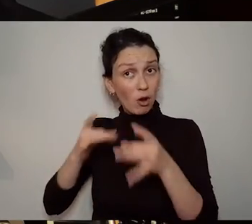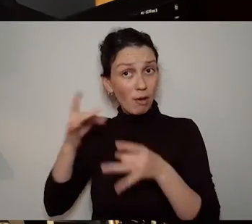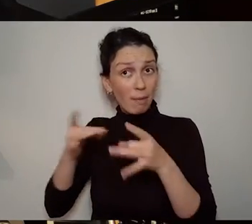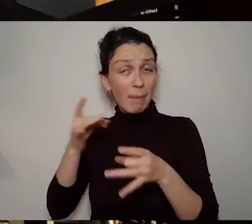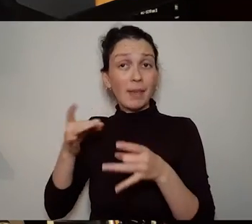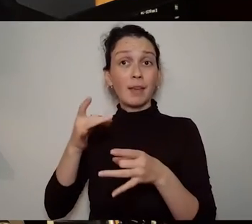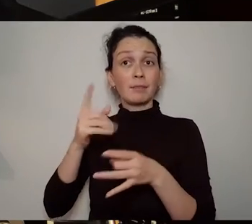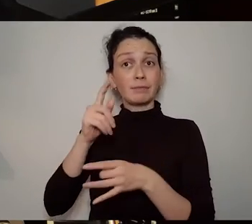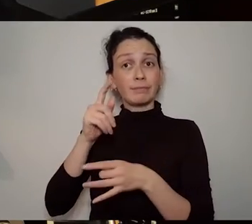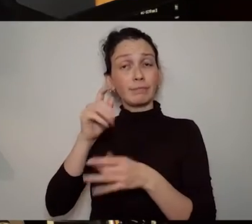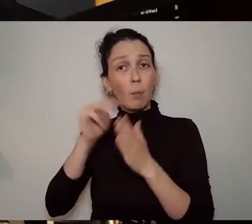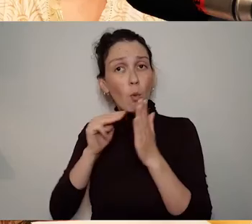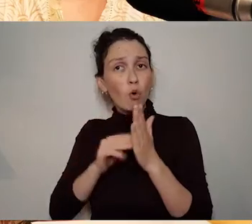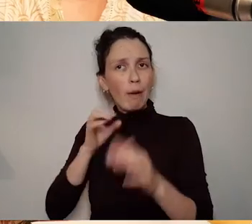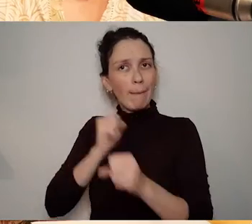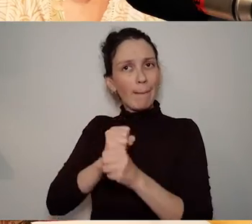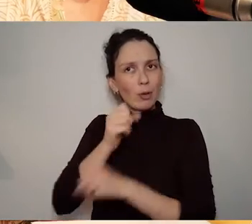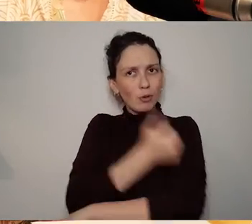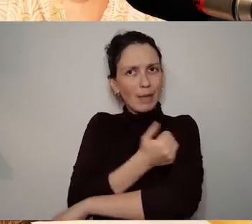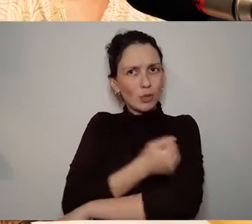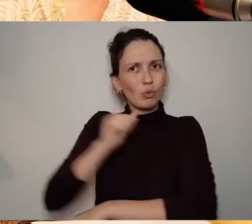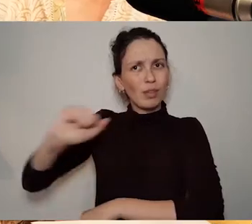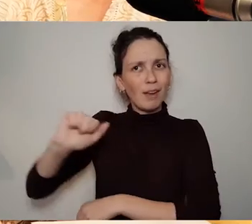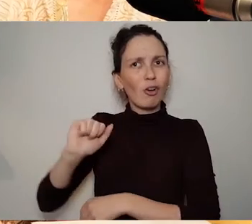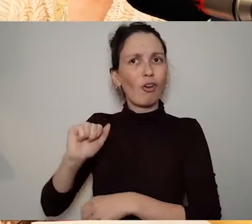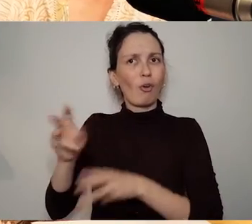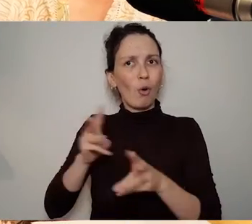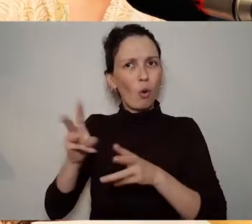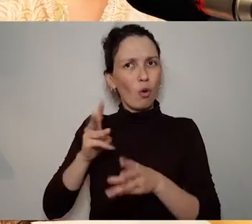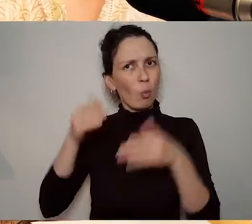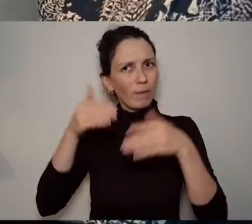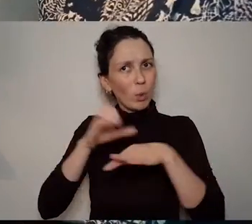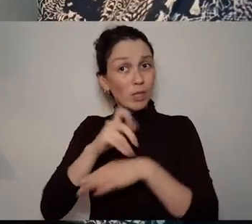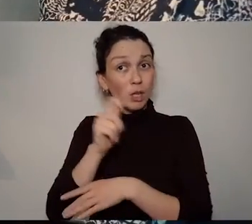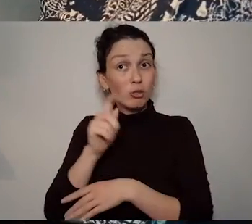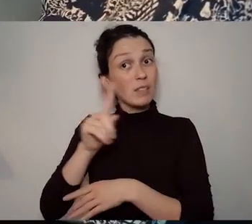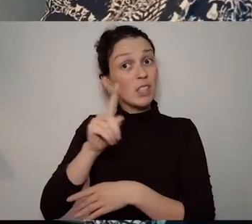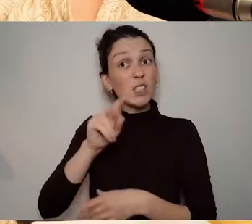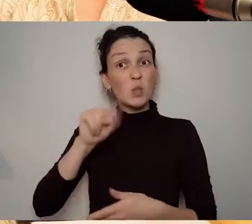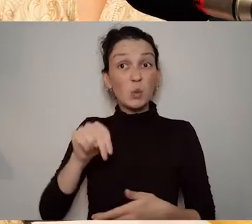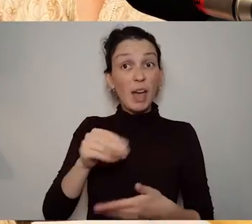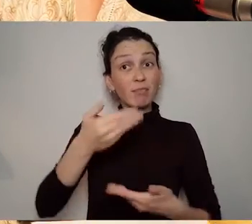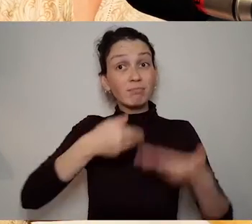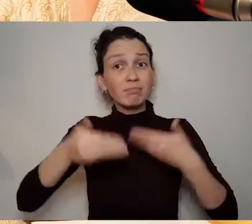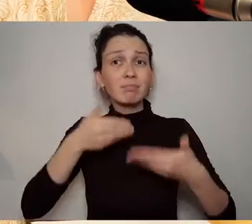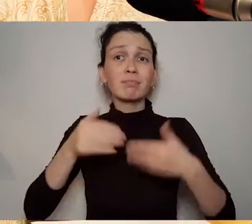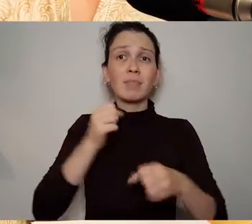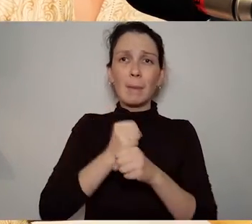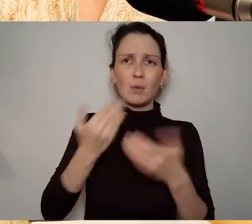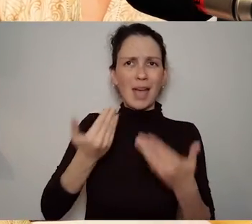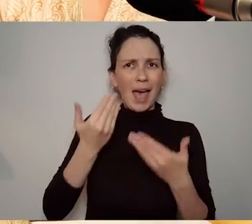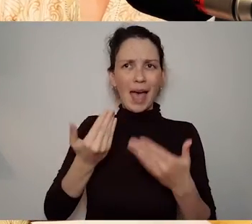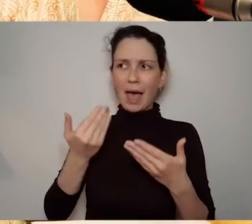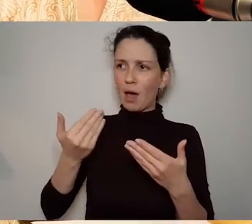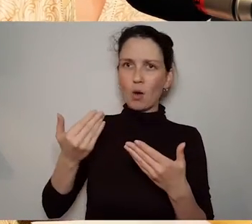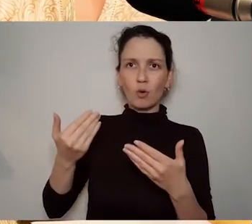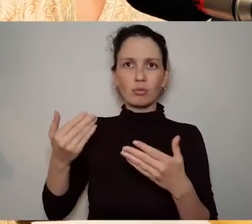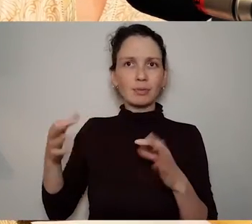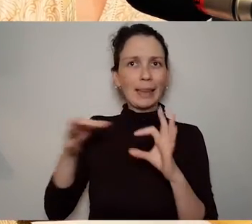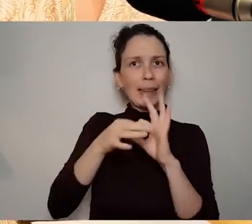Lyrical Bodies. Una and Kate as media stars. Yes hanging on to the coattails of our own ambition